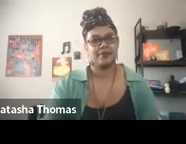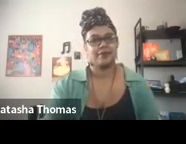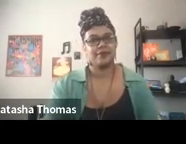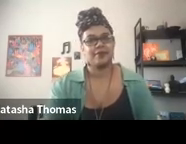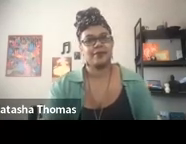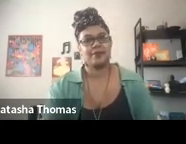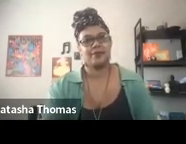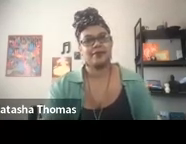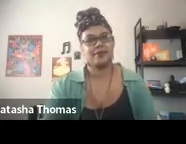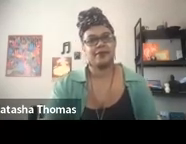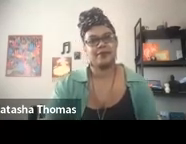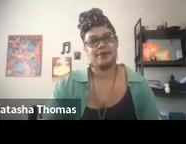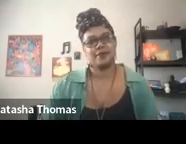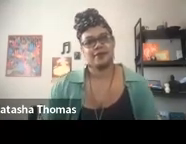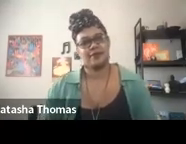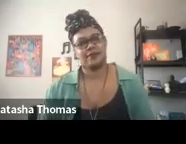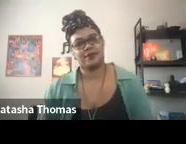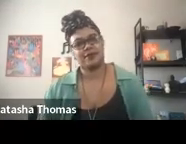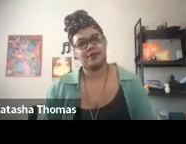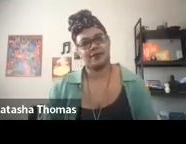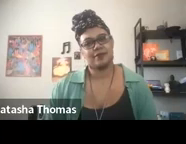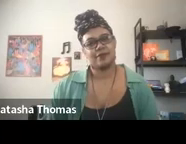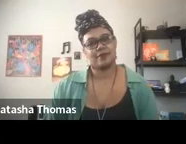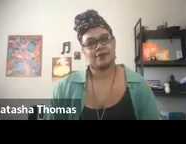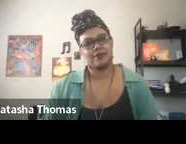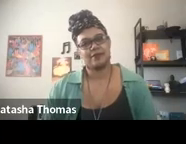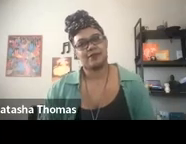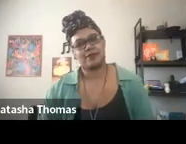The yellow streaks more animated.